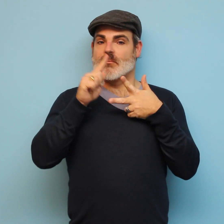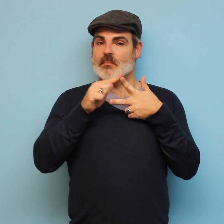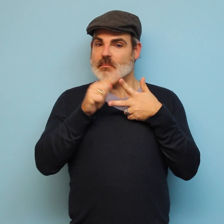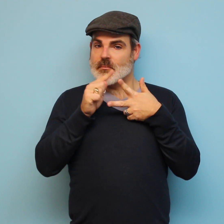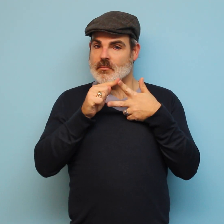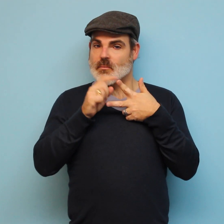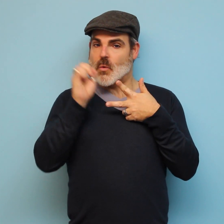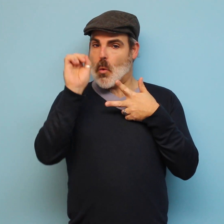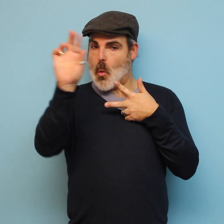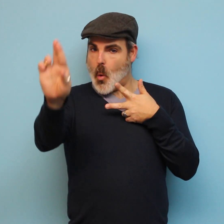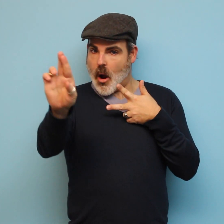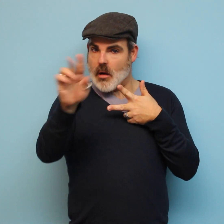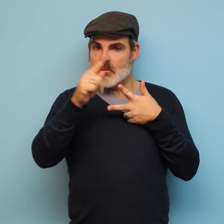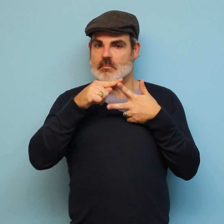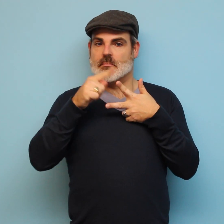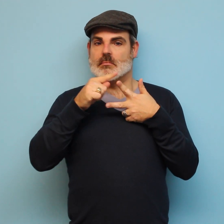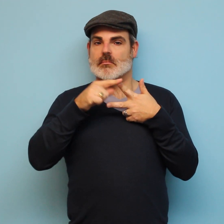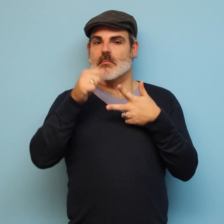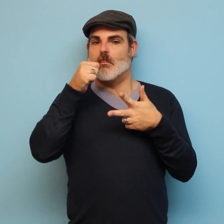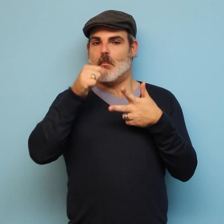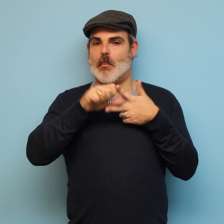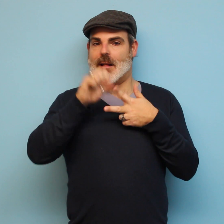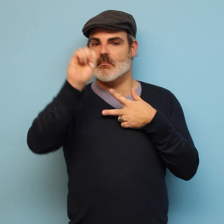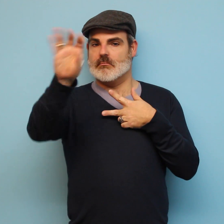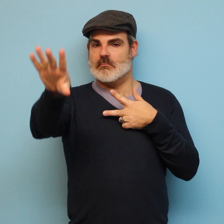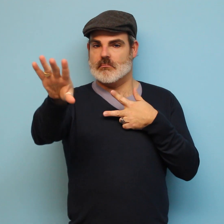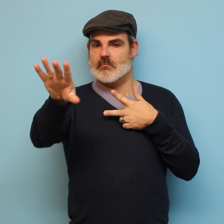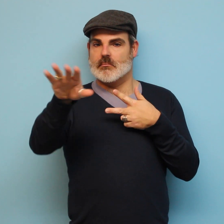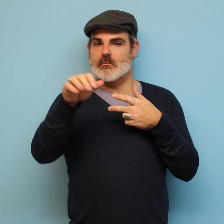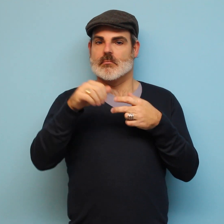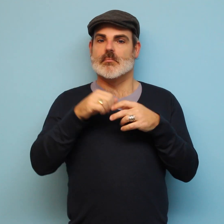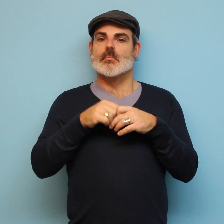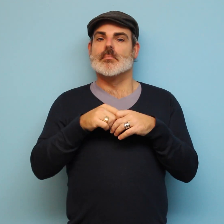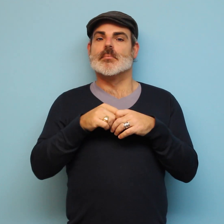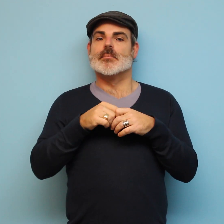Second, you can mail your ballot.